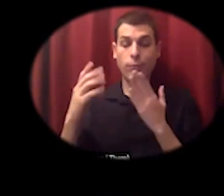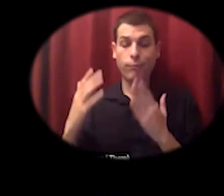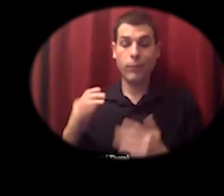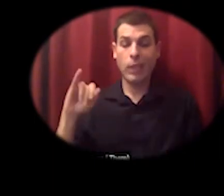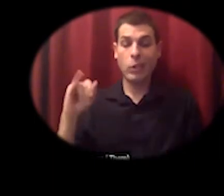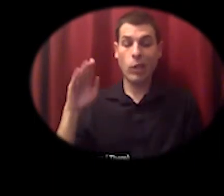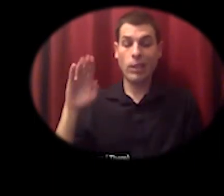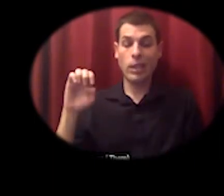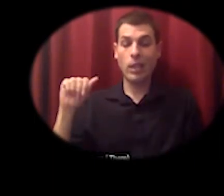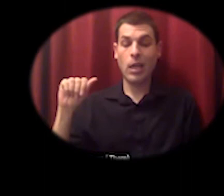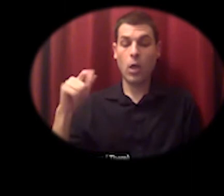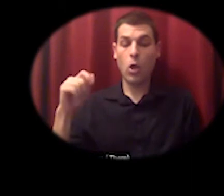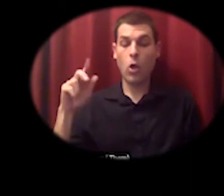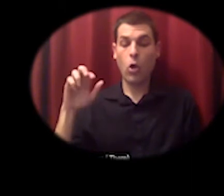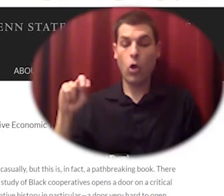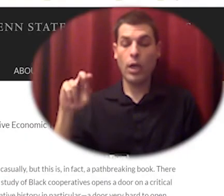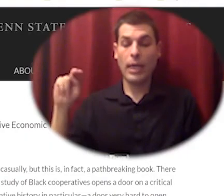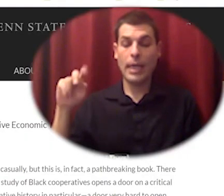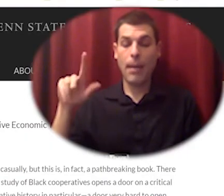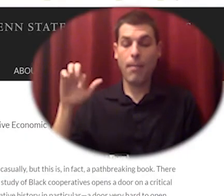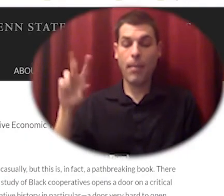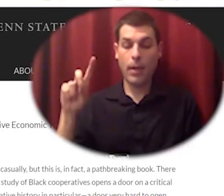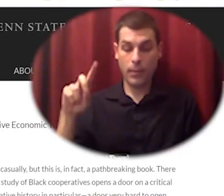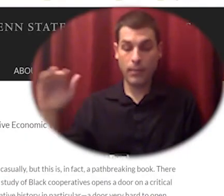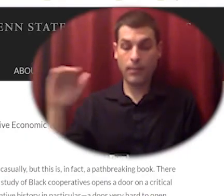a history of african-american cooperative economic thought and practice